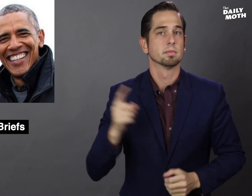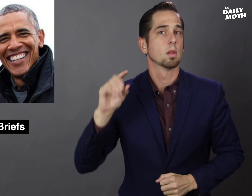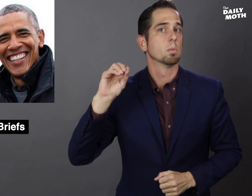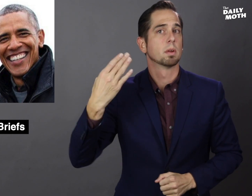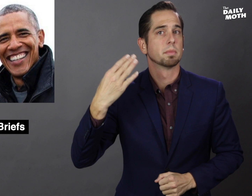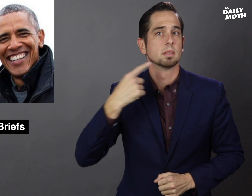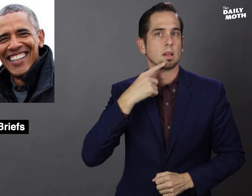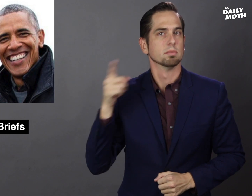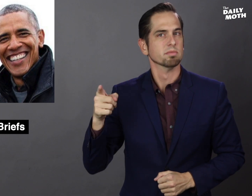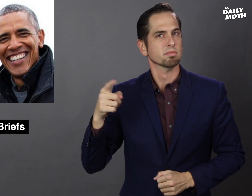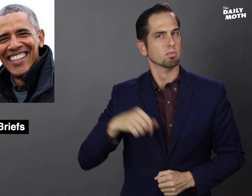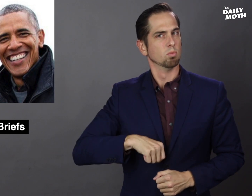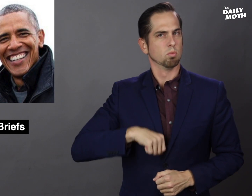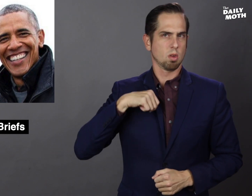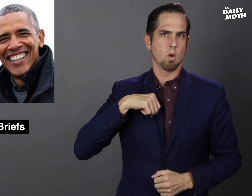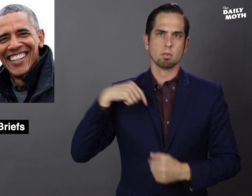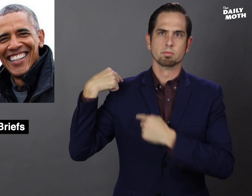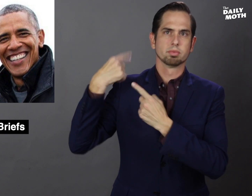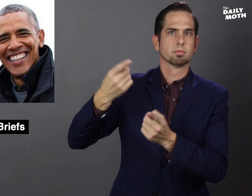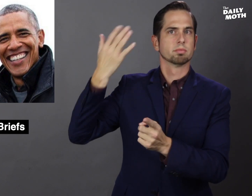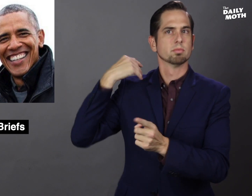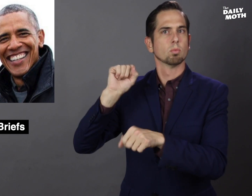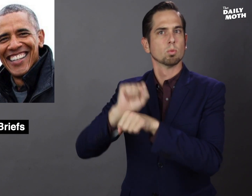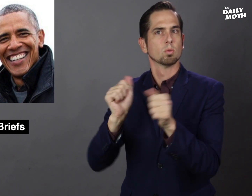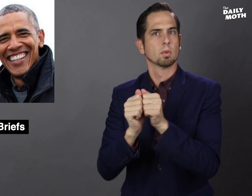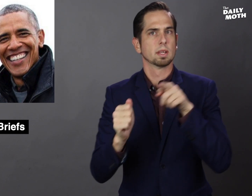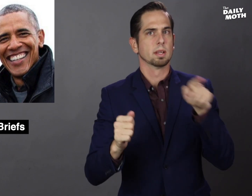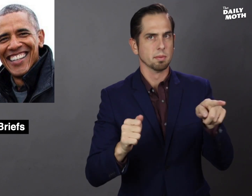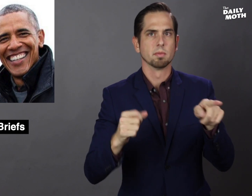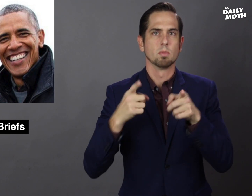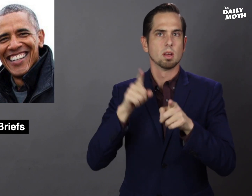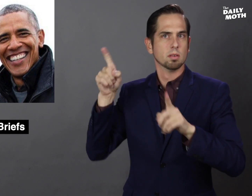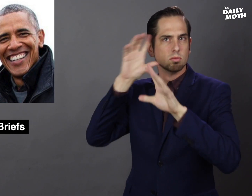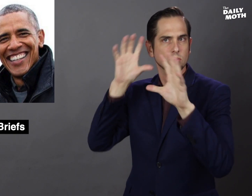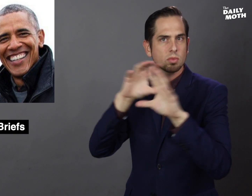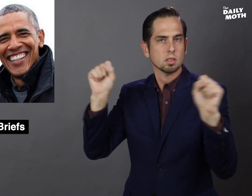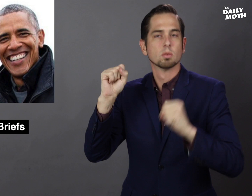Obama said he was proud to work with him as president